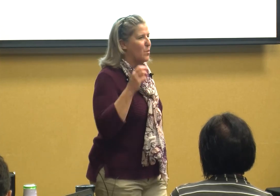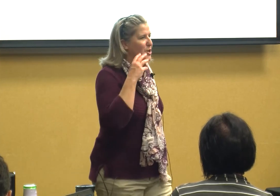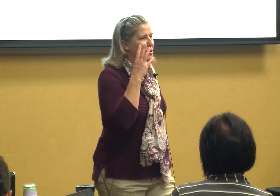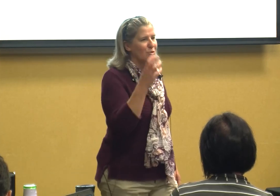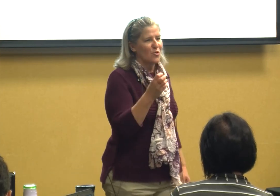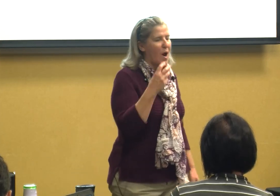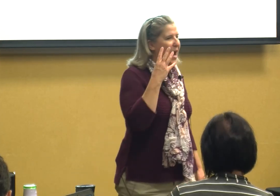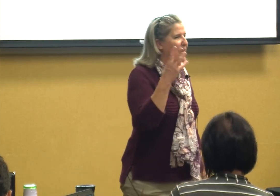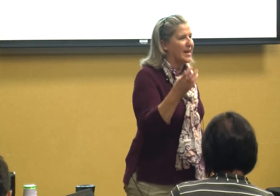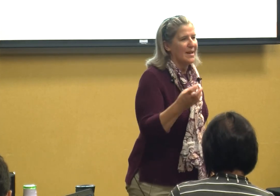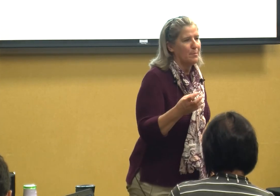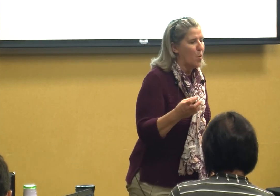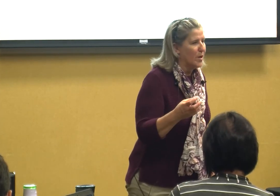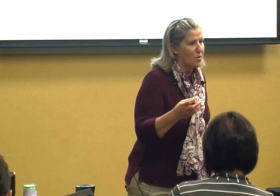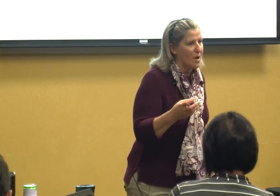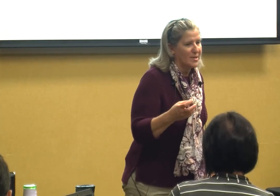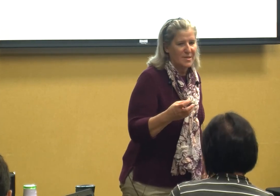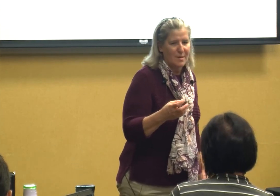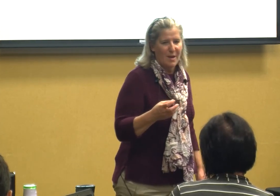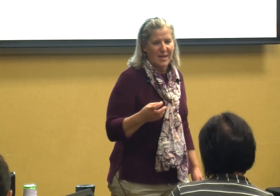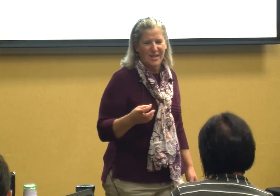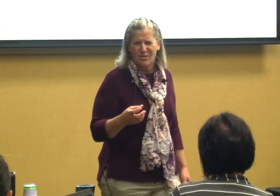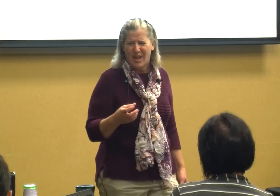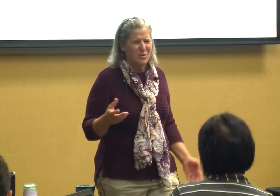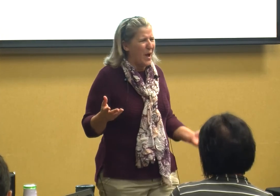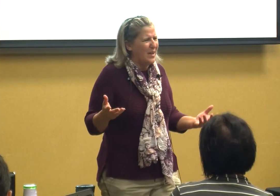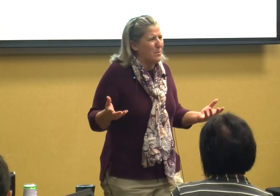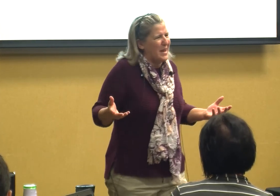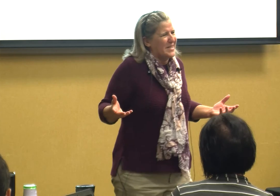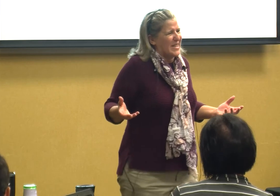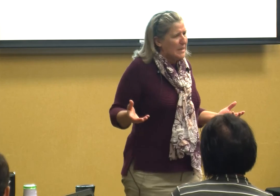when you're trying to get a point across to somebody and you're like do I even make sense